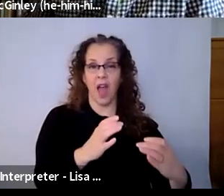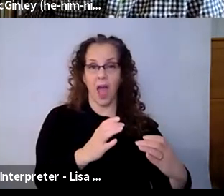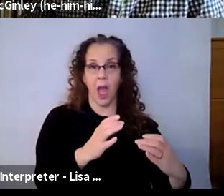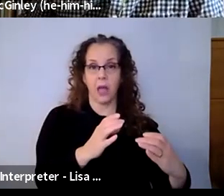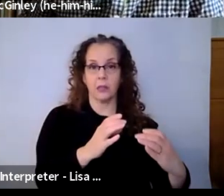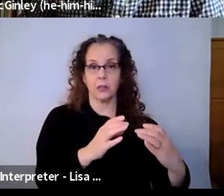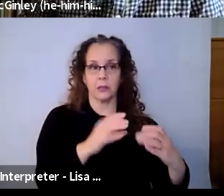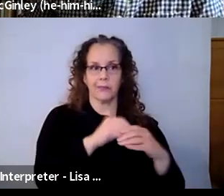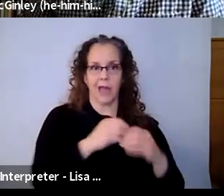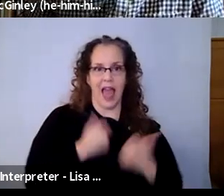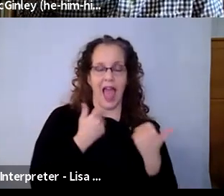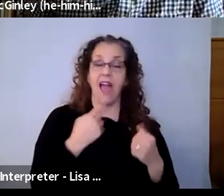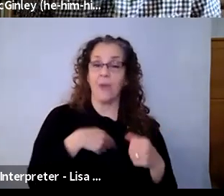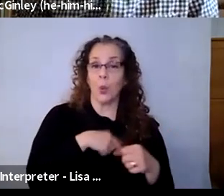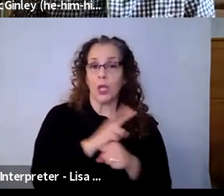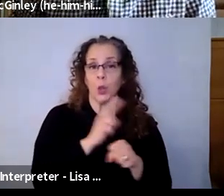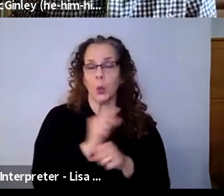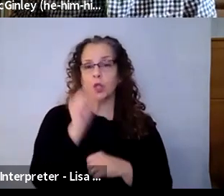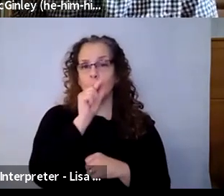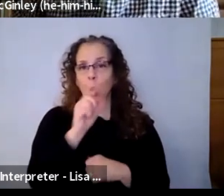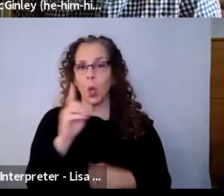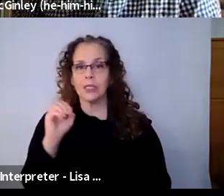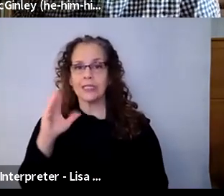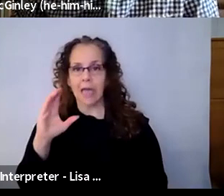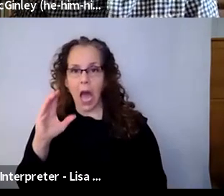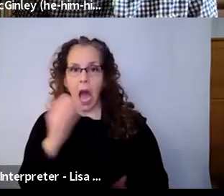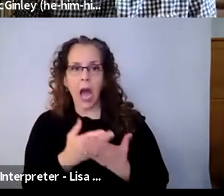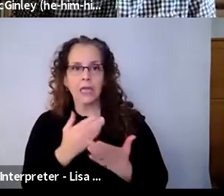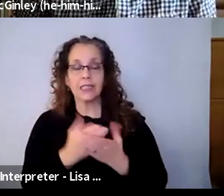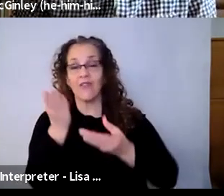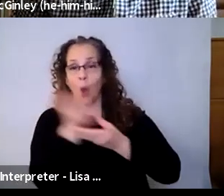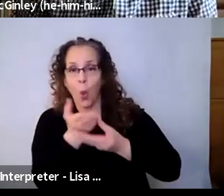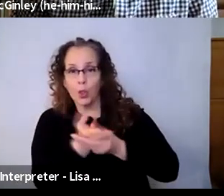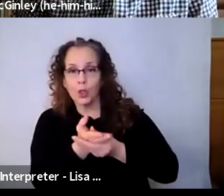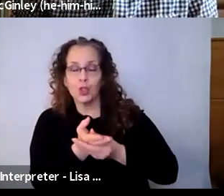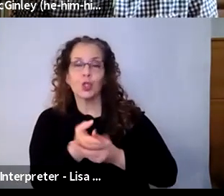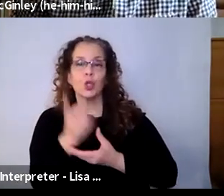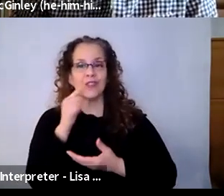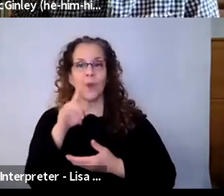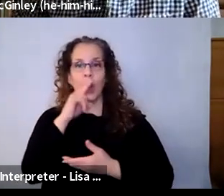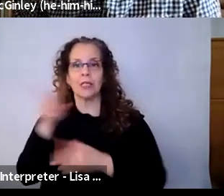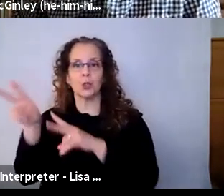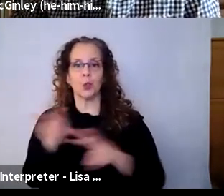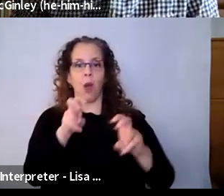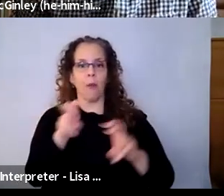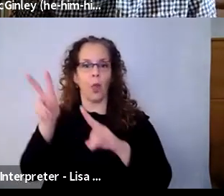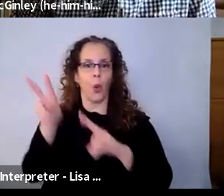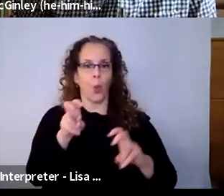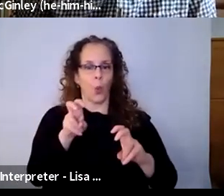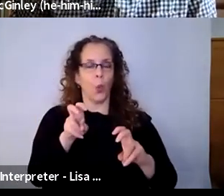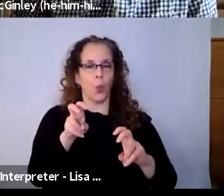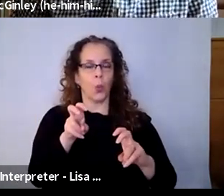know, Google Docs and folders for kids to upload anything that